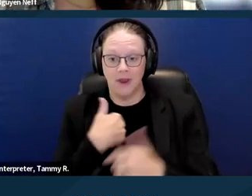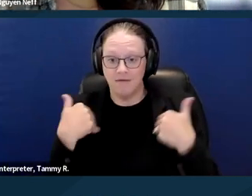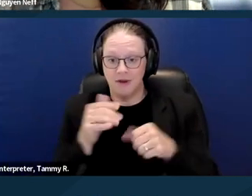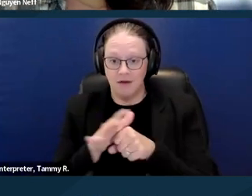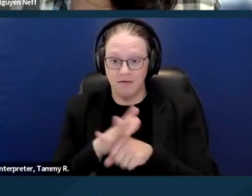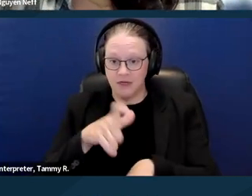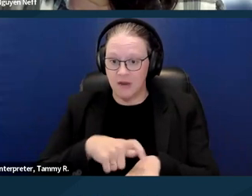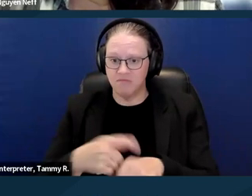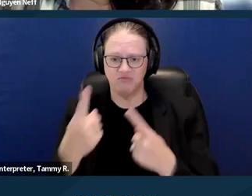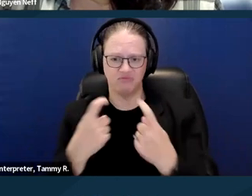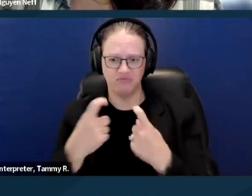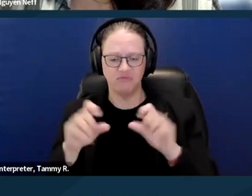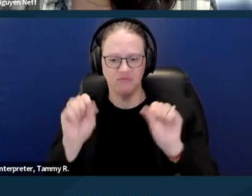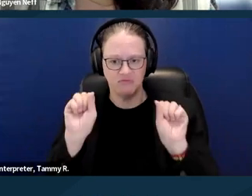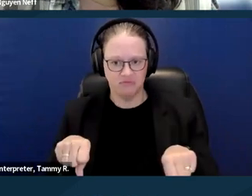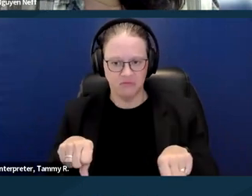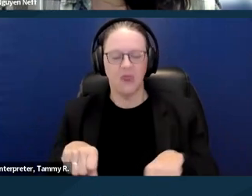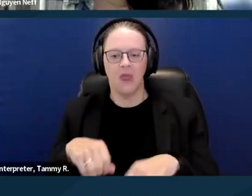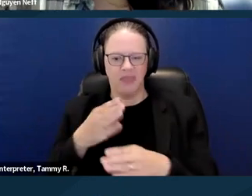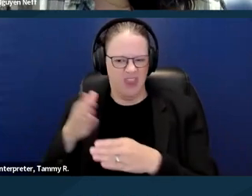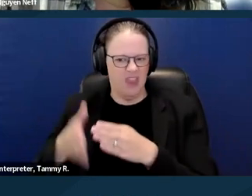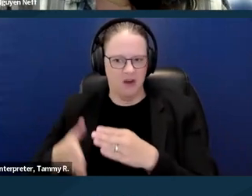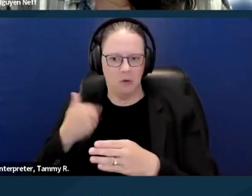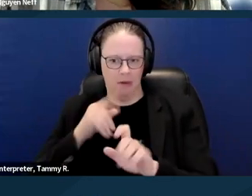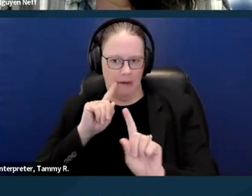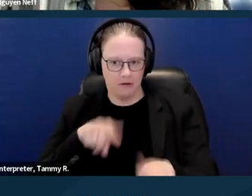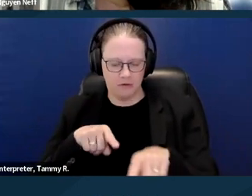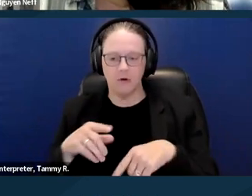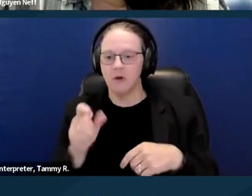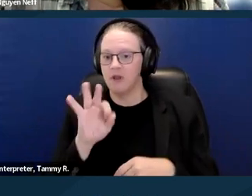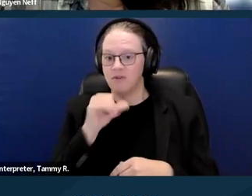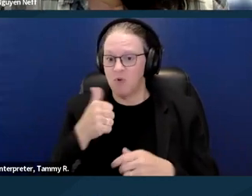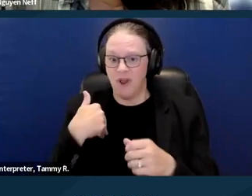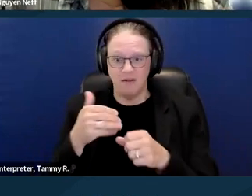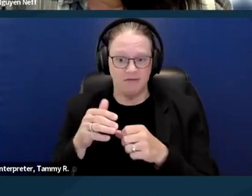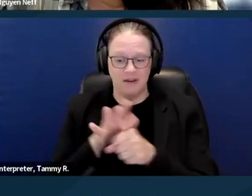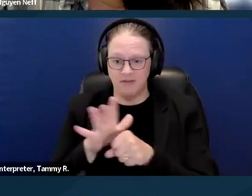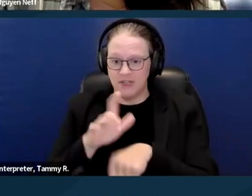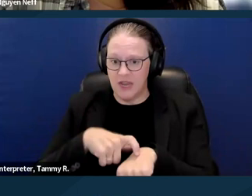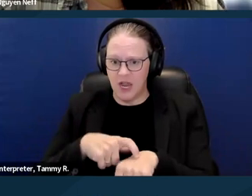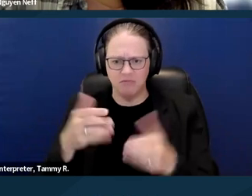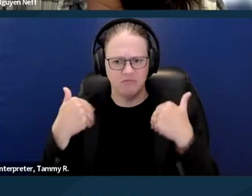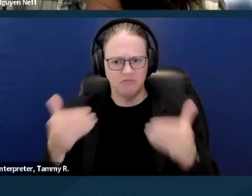there are a lot of experienced attorneys on here as well. So I welcome you all to engage in the chat